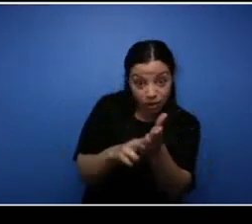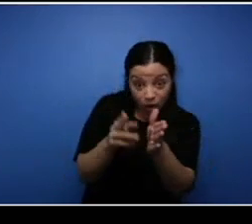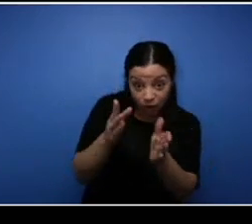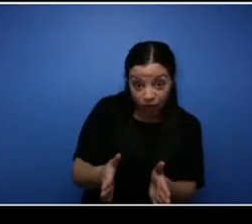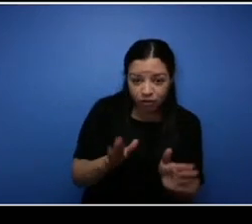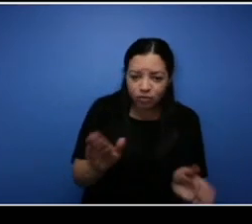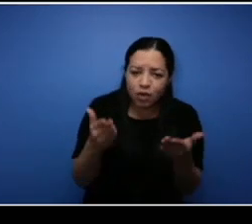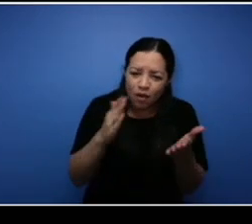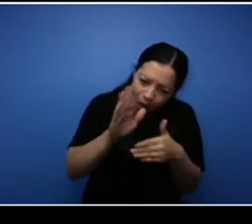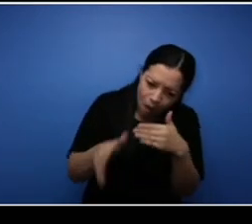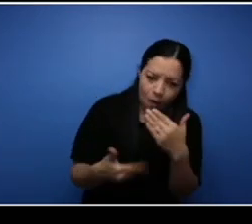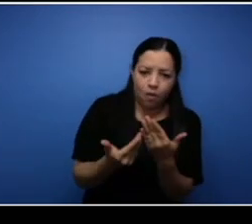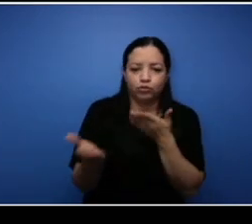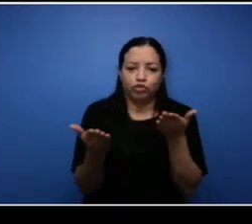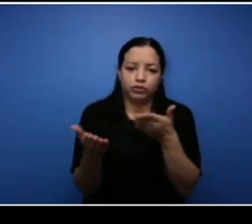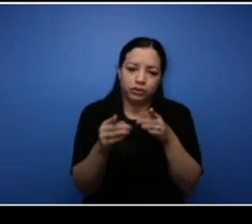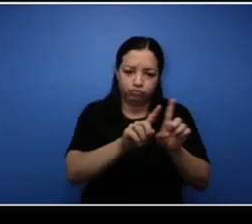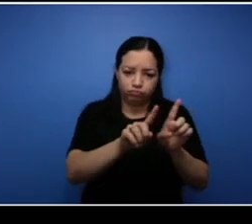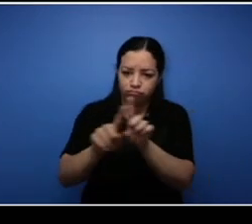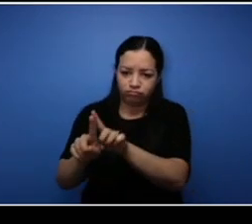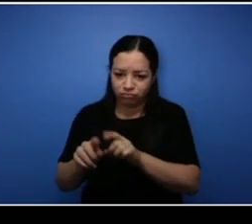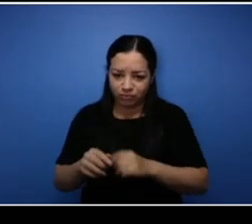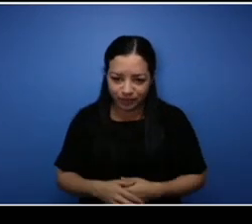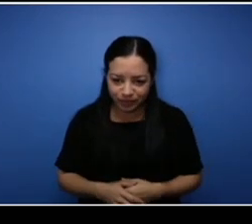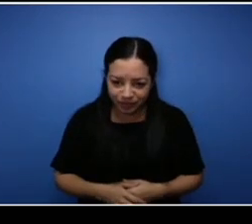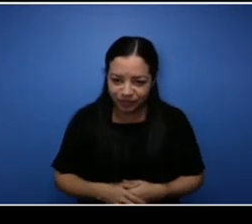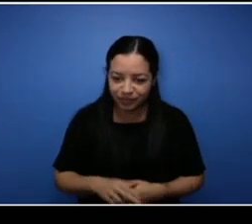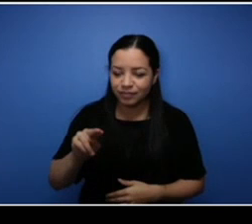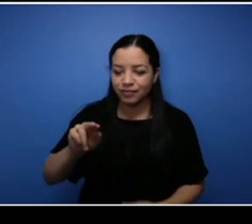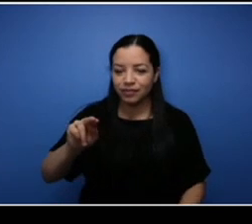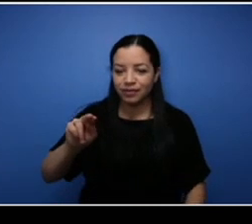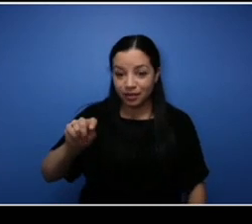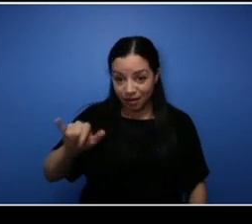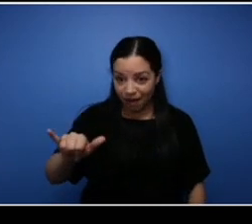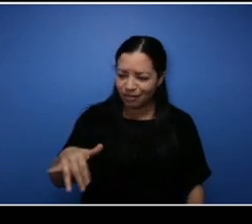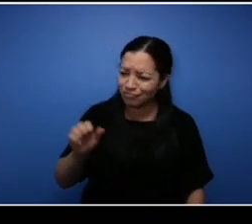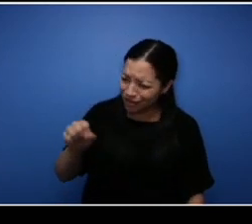Good for you Glenn and I know I see Carvery's Construction trucks all the time and whenever